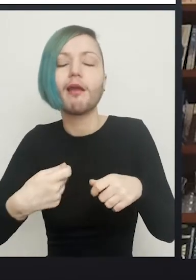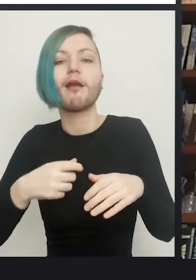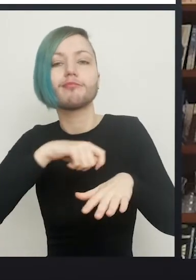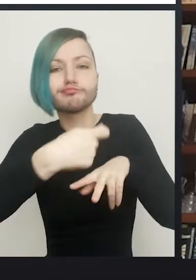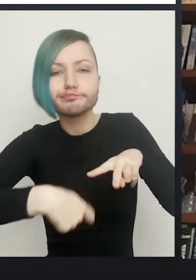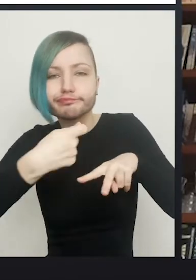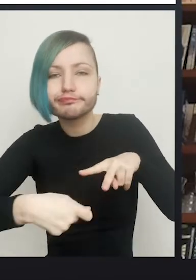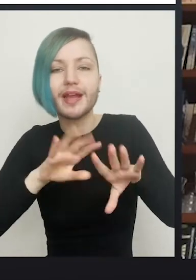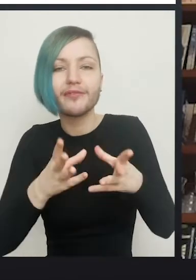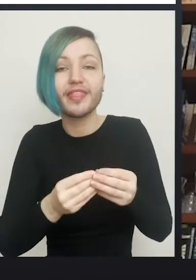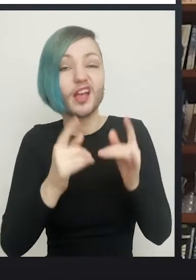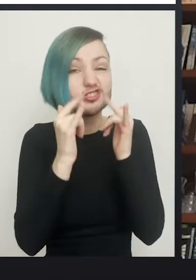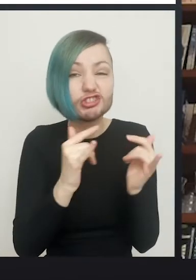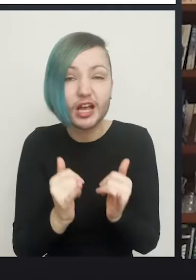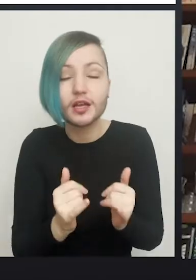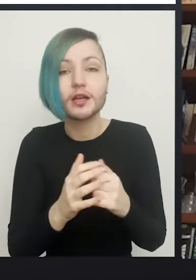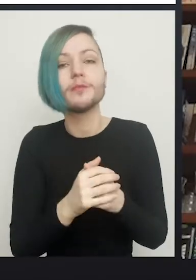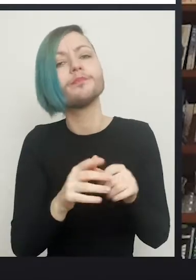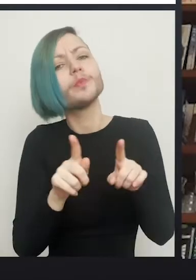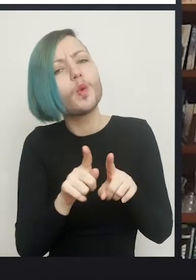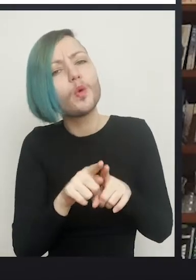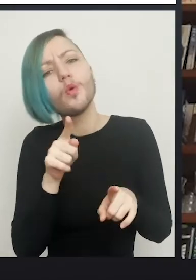And also I understand that the patients also learn how to,